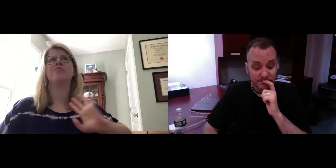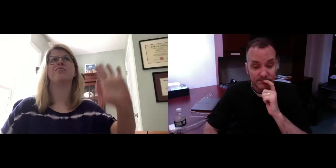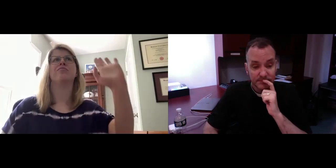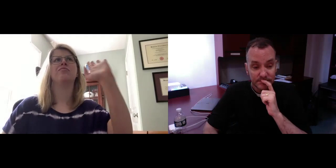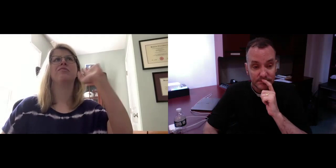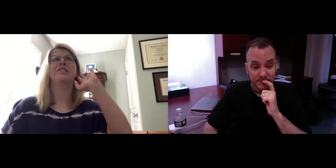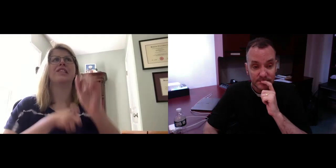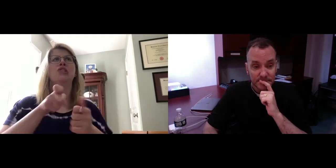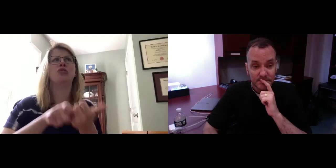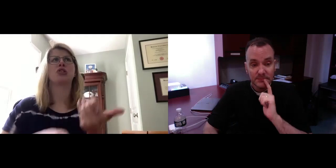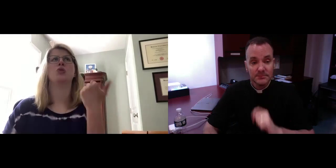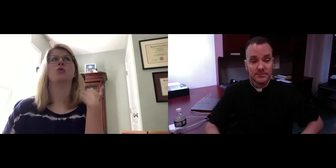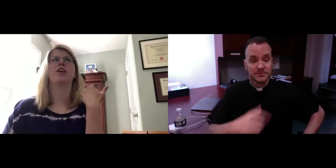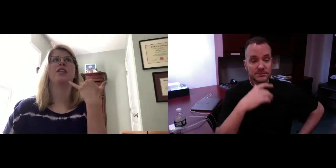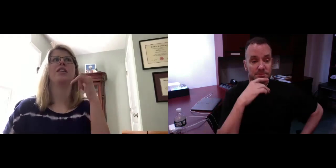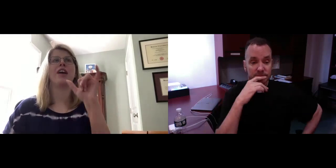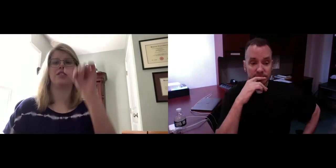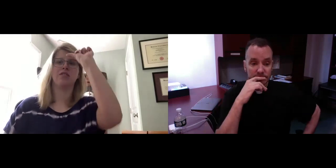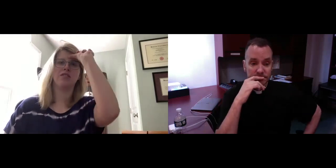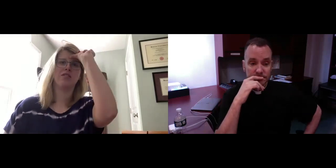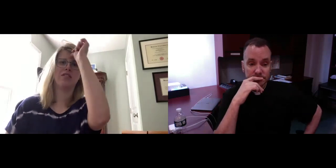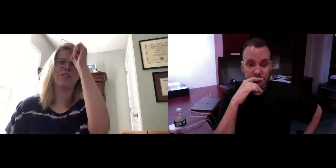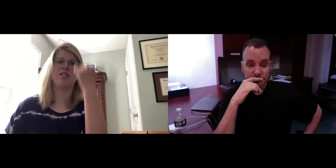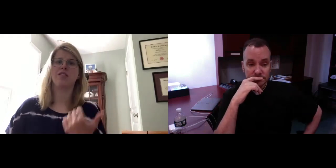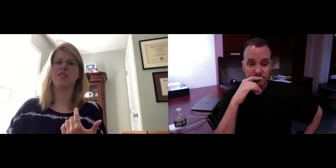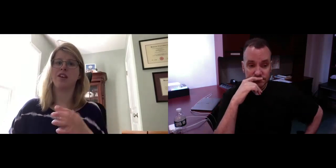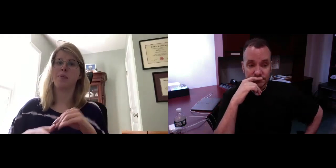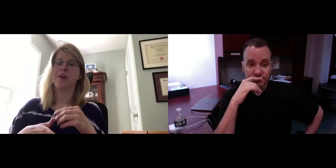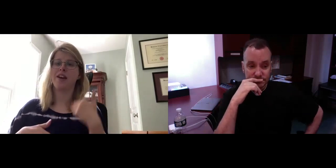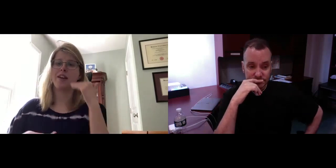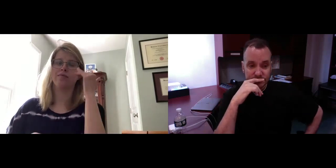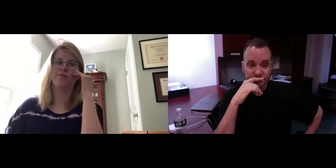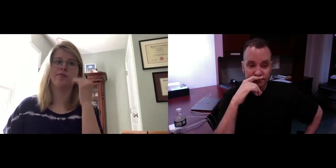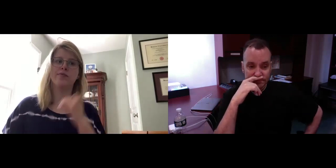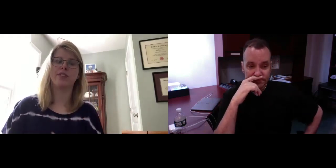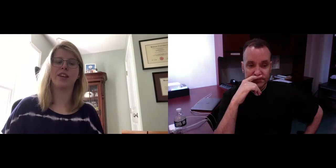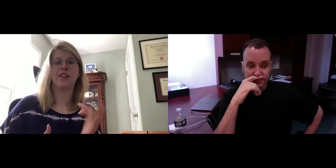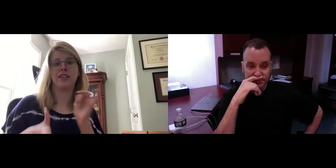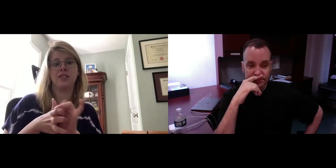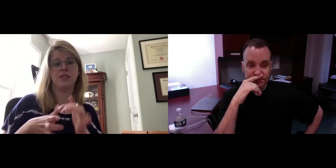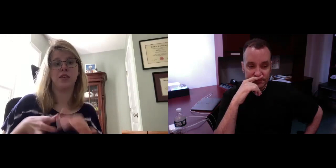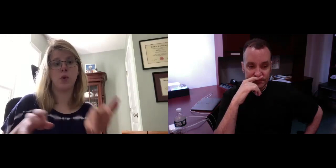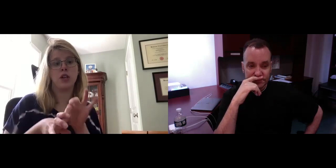And even though I learned that a long time ago, it stuck with me until today in